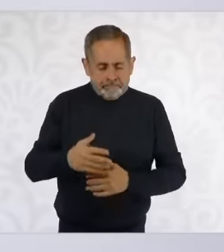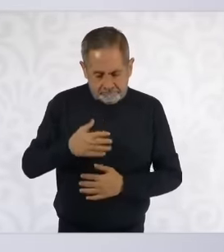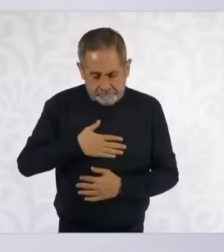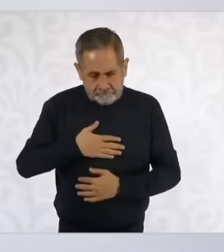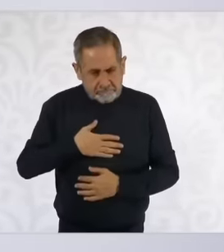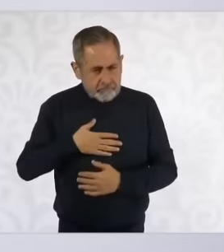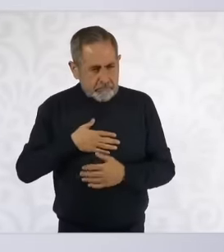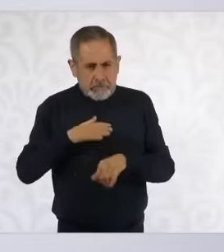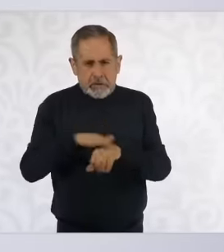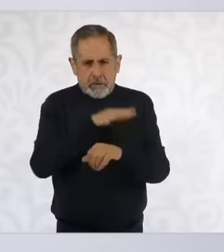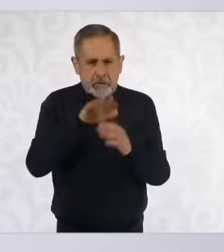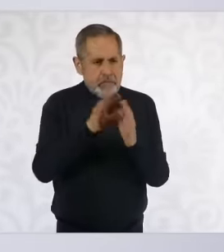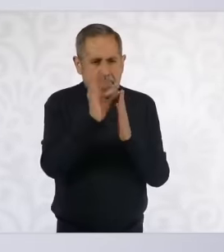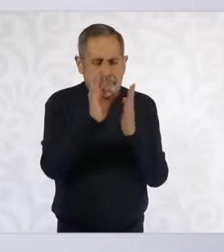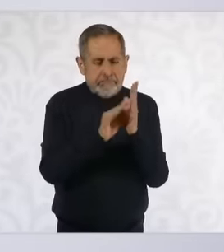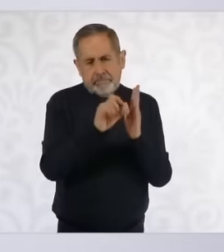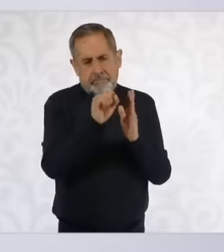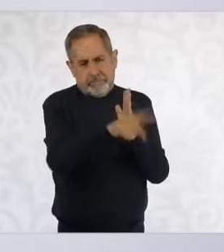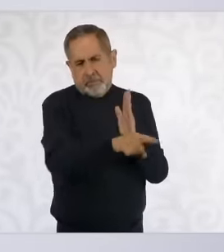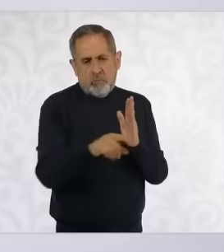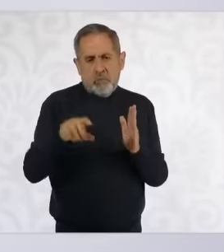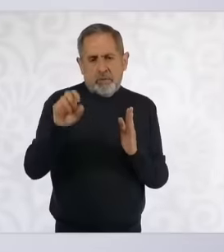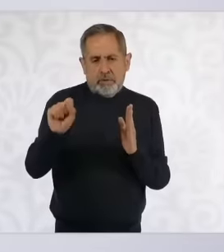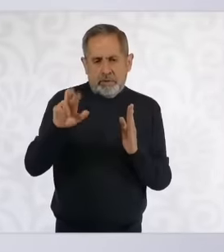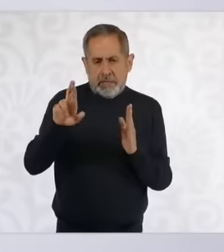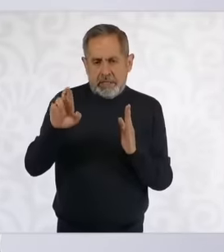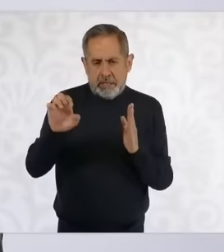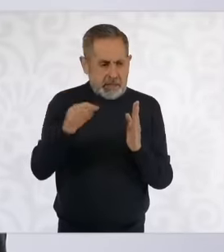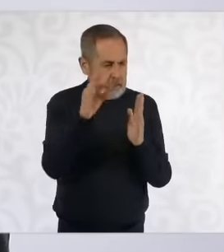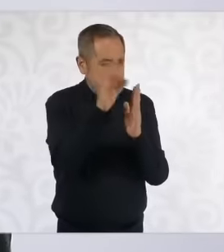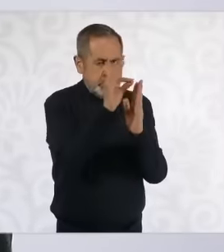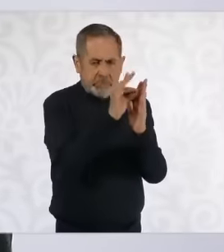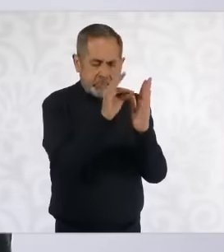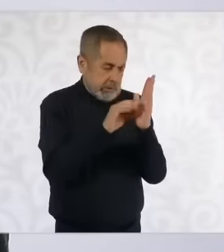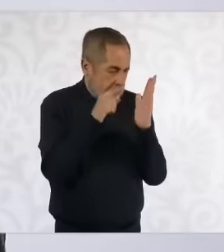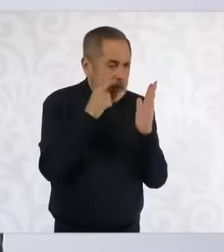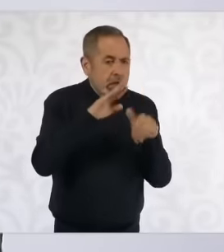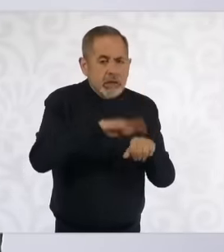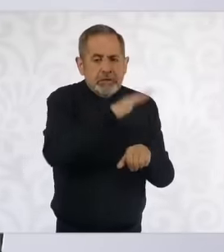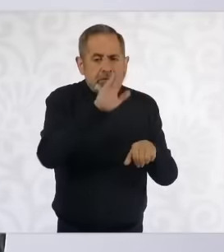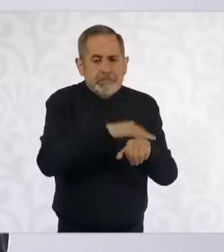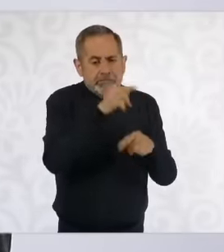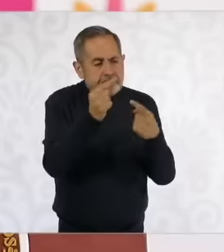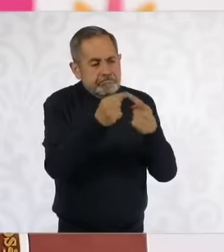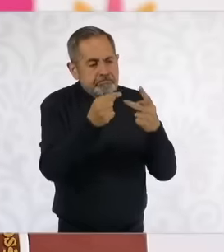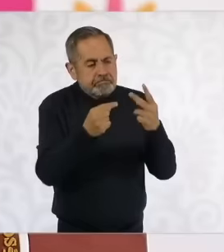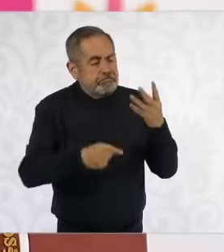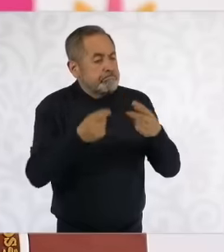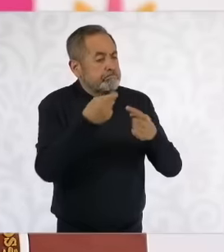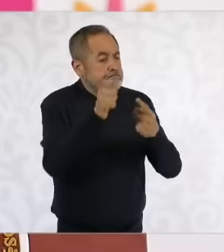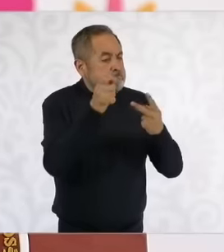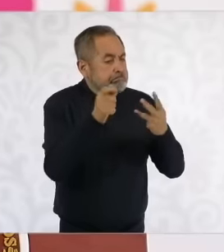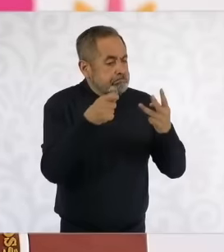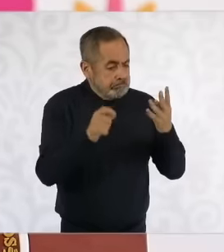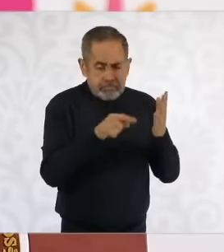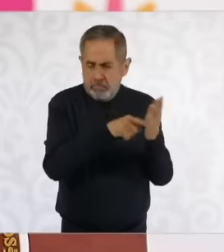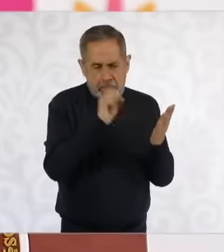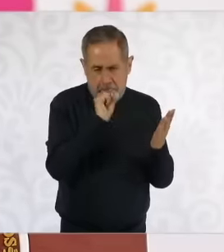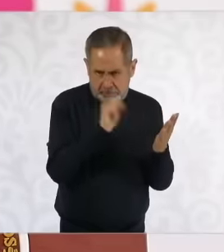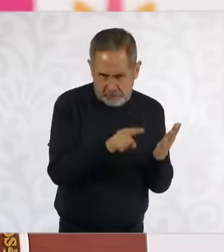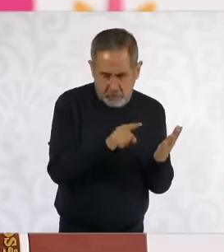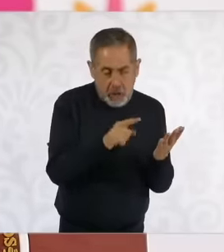first of the foreign relations career service and another part also because we will propose